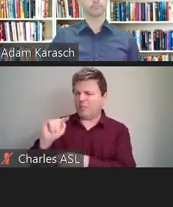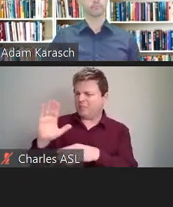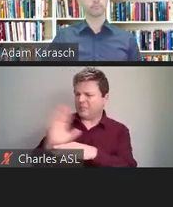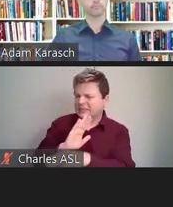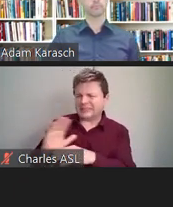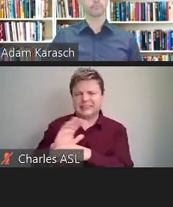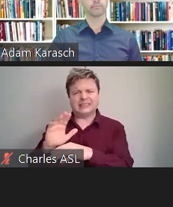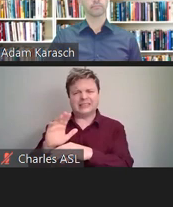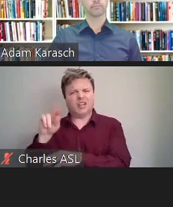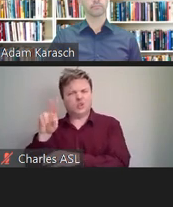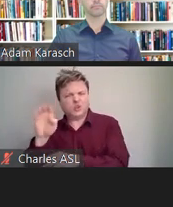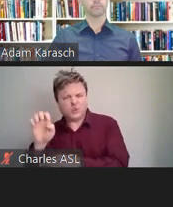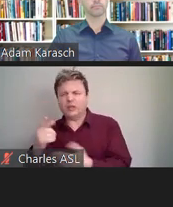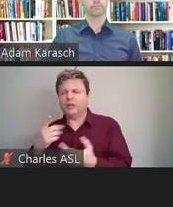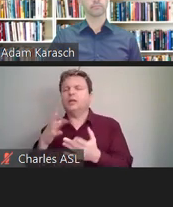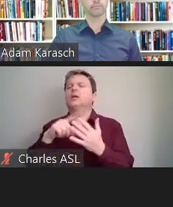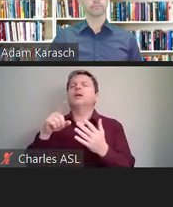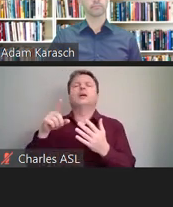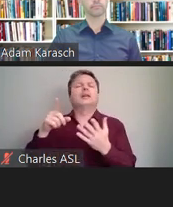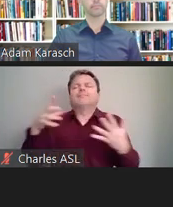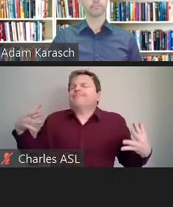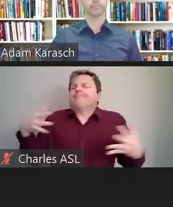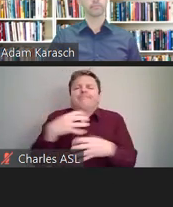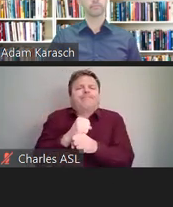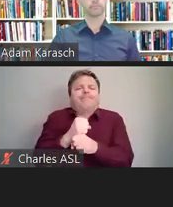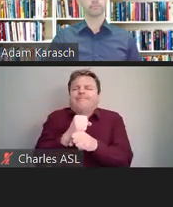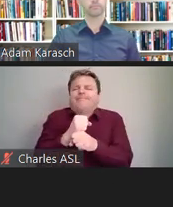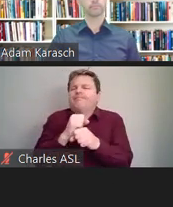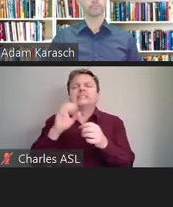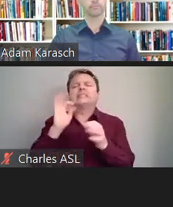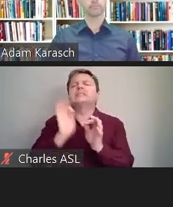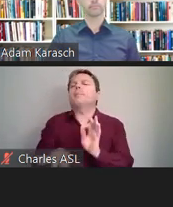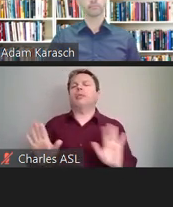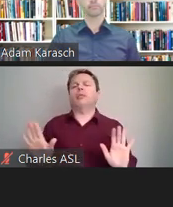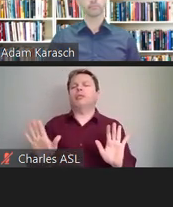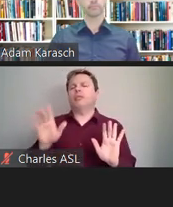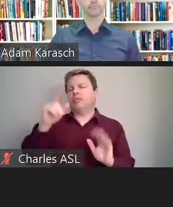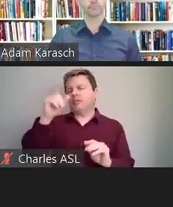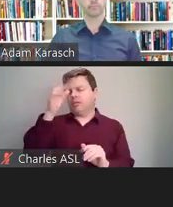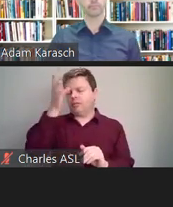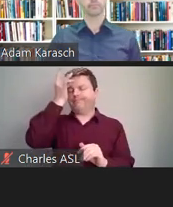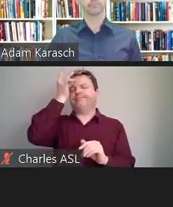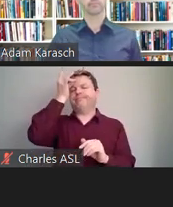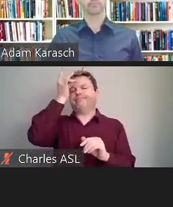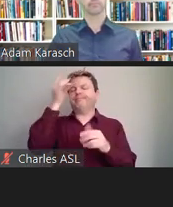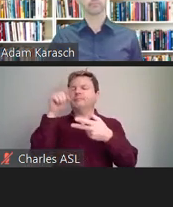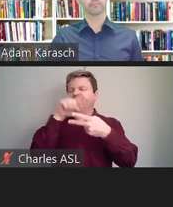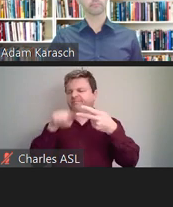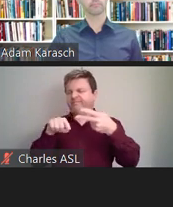Let's keep it simple for the employer. And those two things are number one